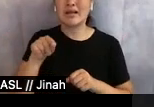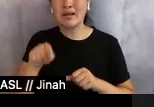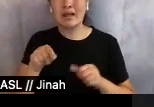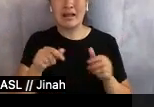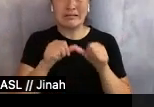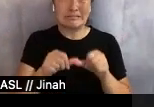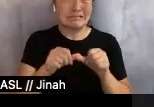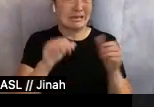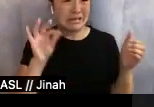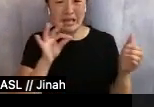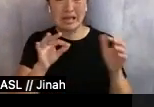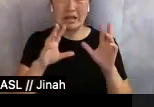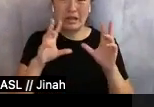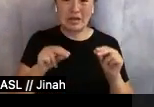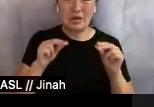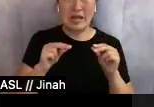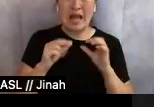no. Her teeth clenched as she missed another note.